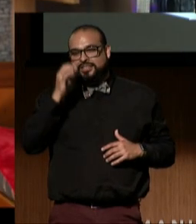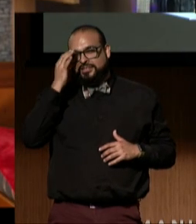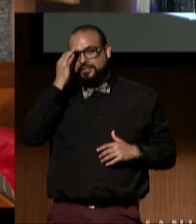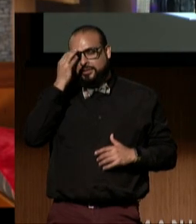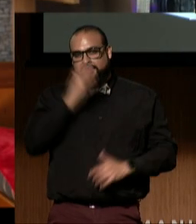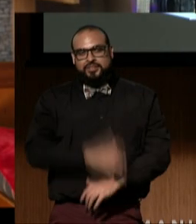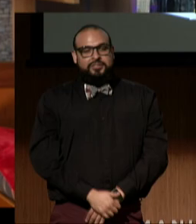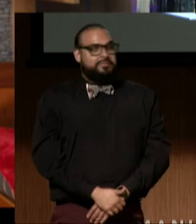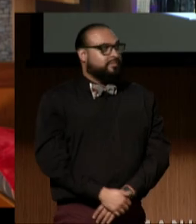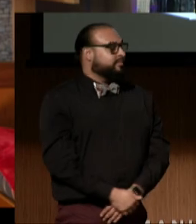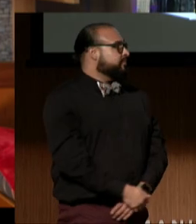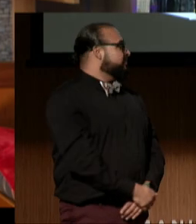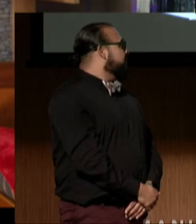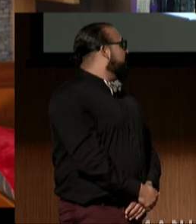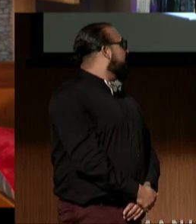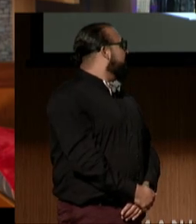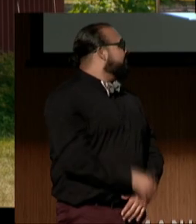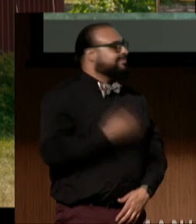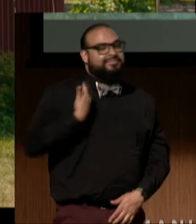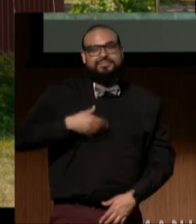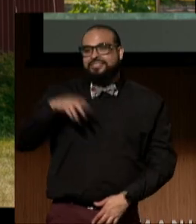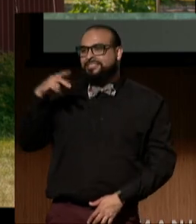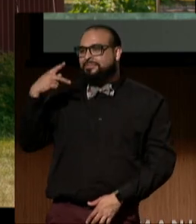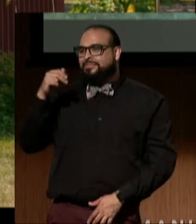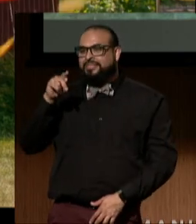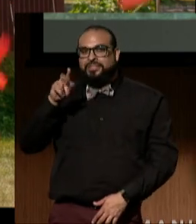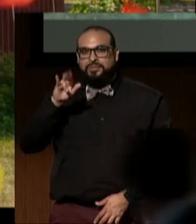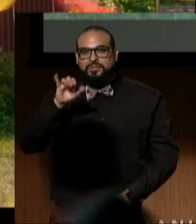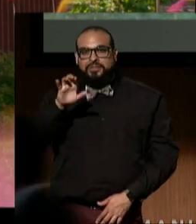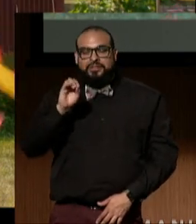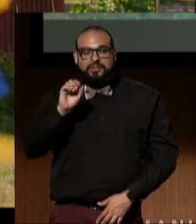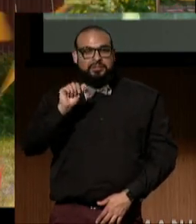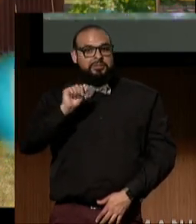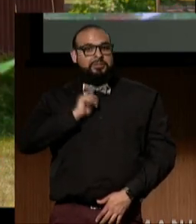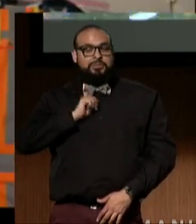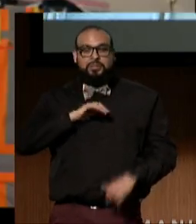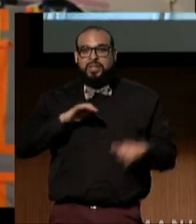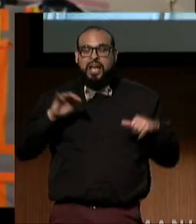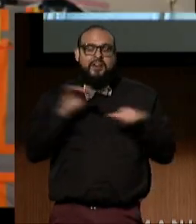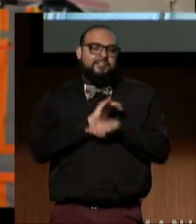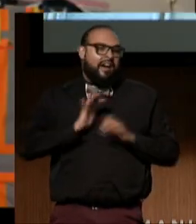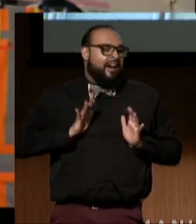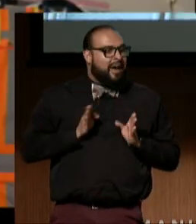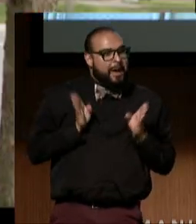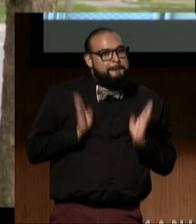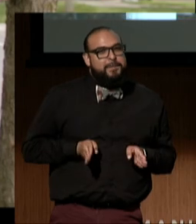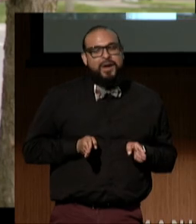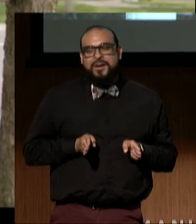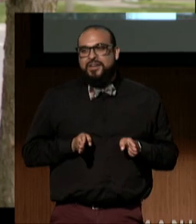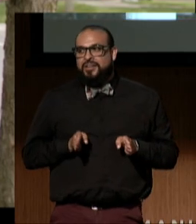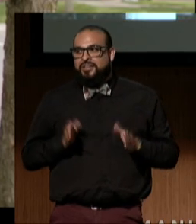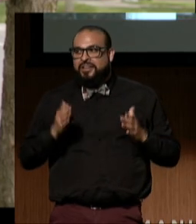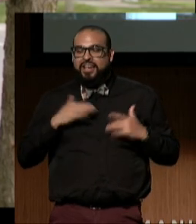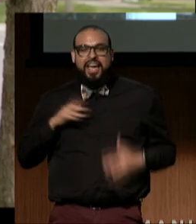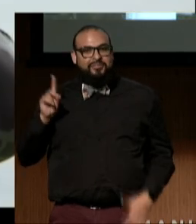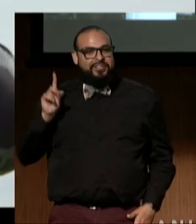Hi, my name is Patrice. I am a totally cool person with a disability